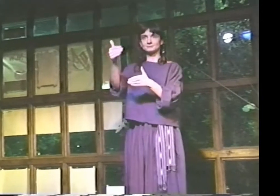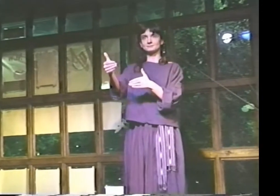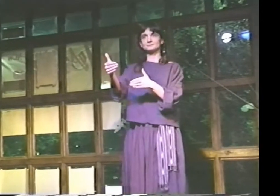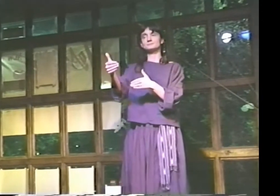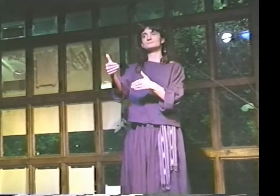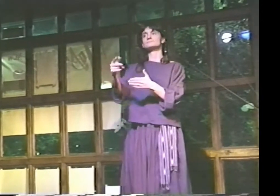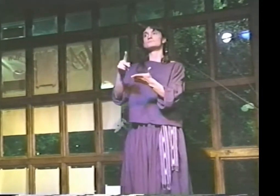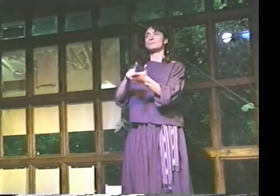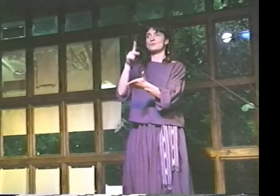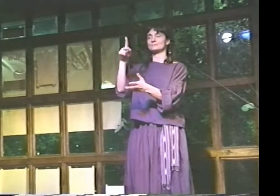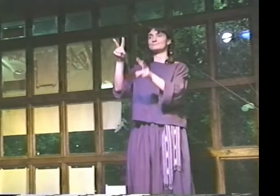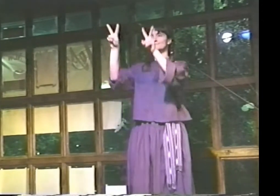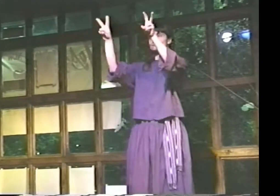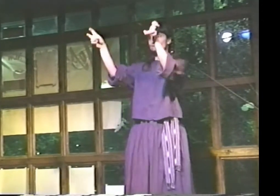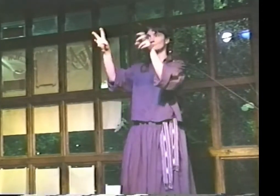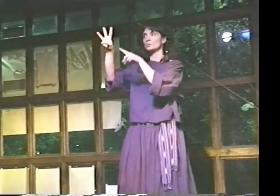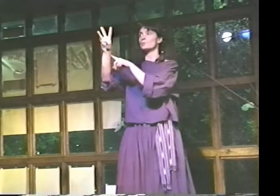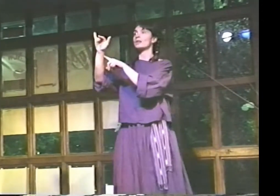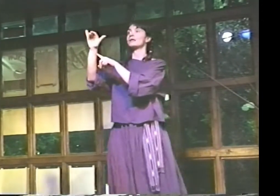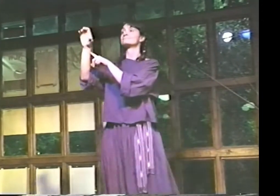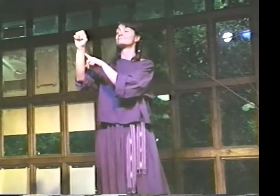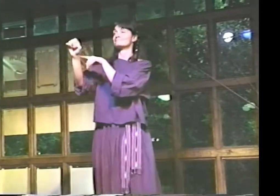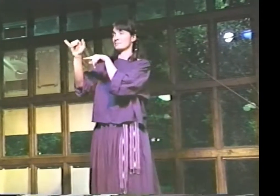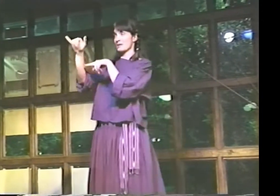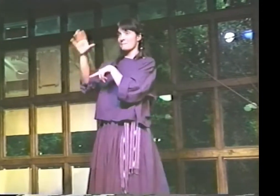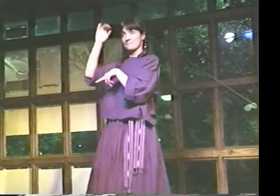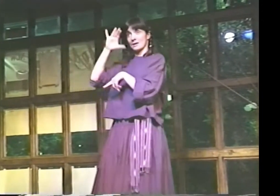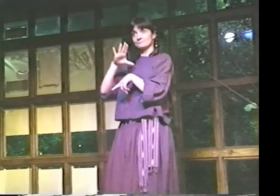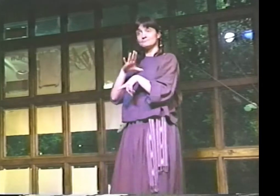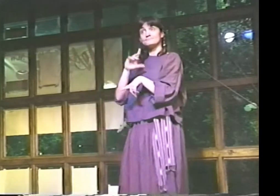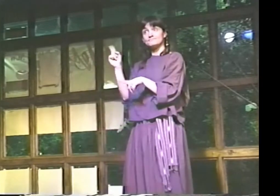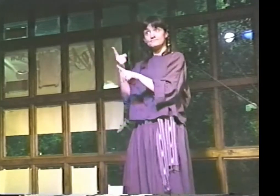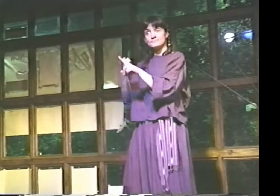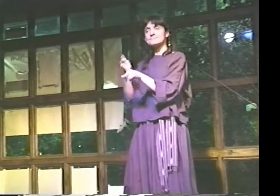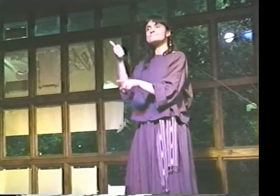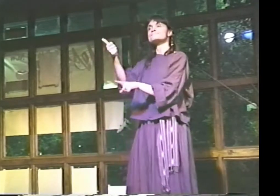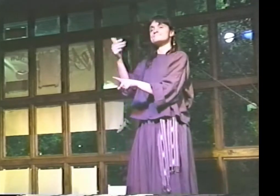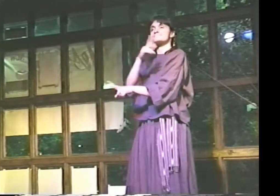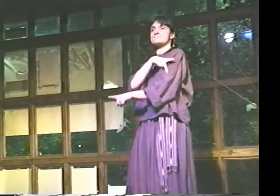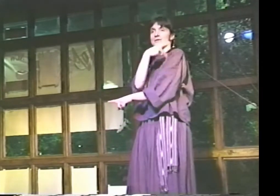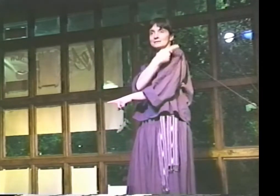OK, THIS NEXT POEM, AND MY LAST ONE, IS CALLED "WILLY."